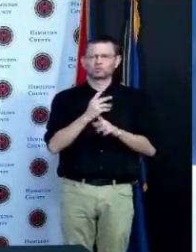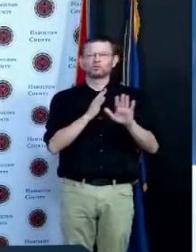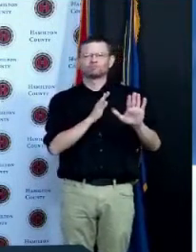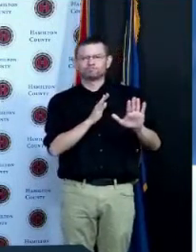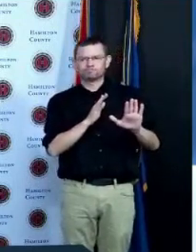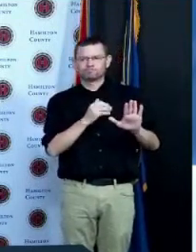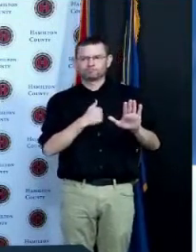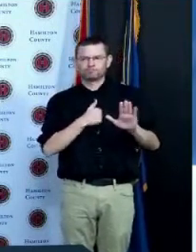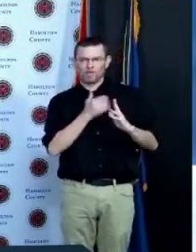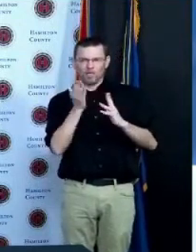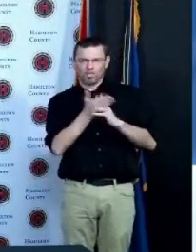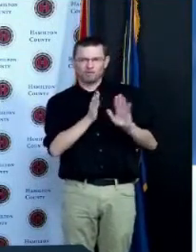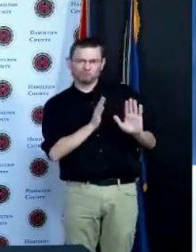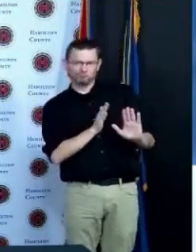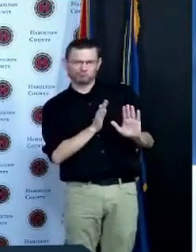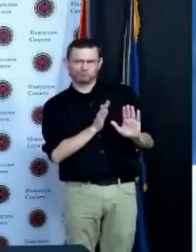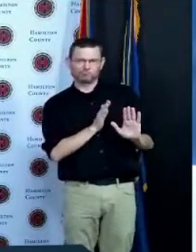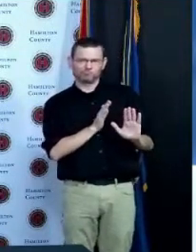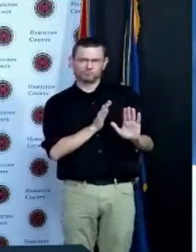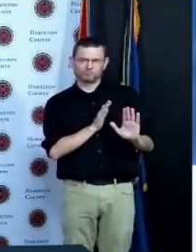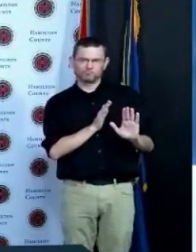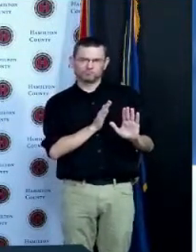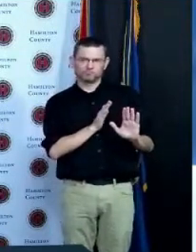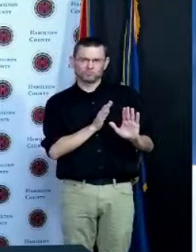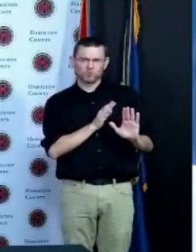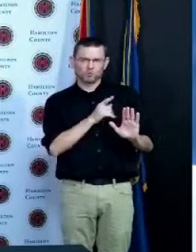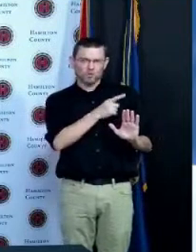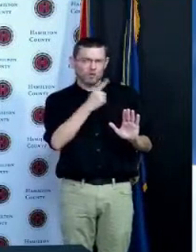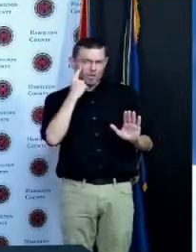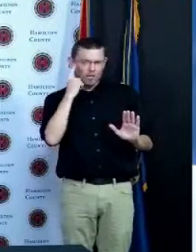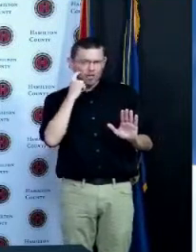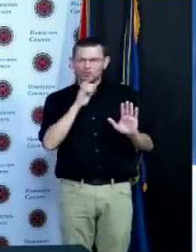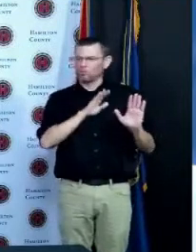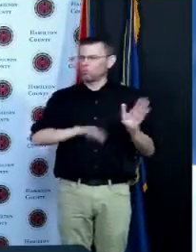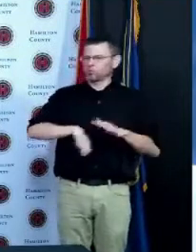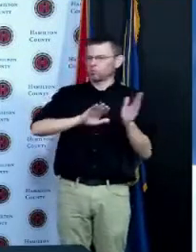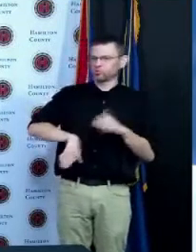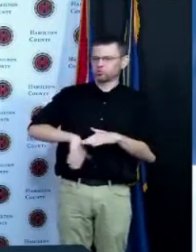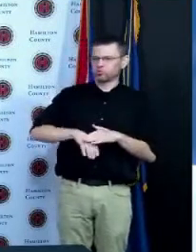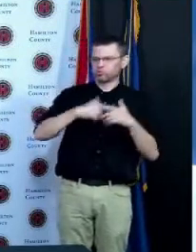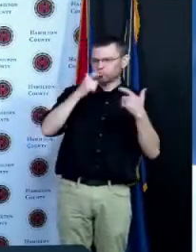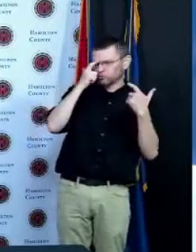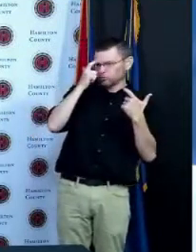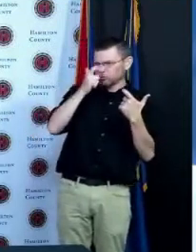who was highly skeptical of what was happening in this environment to someone who is now a pretty